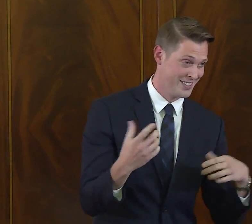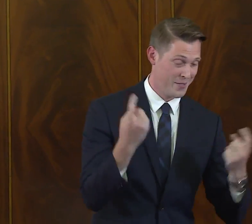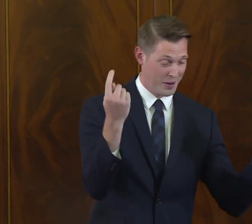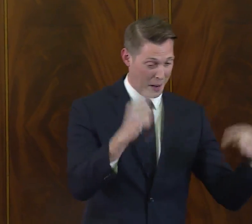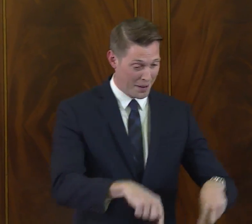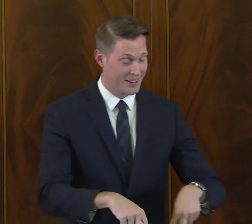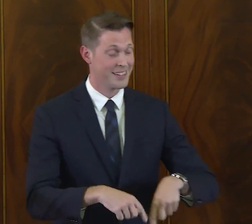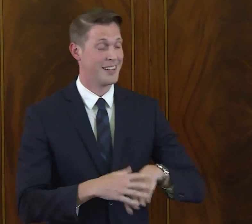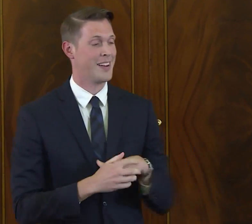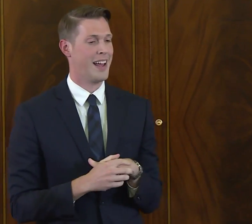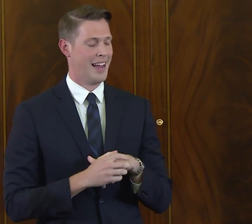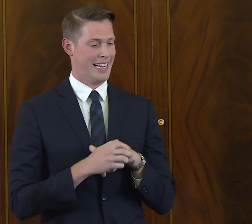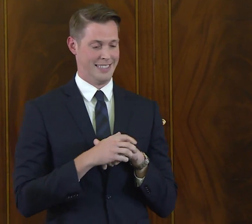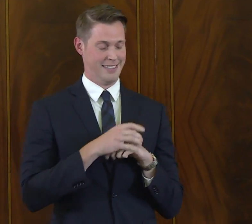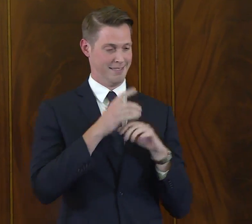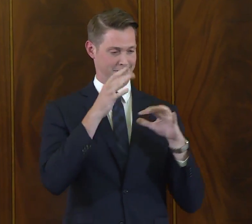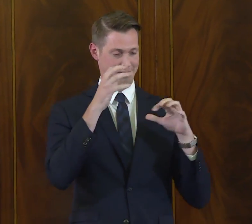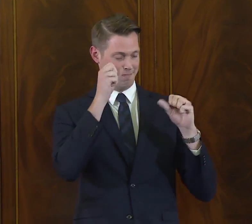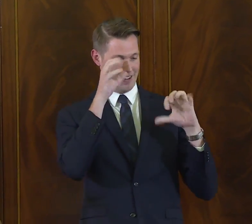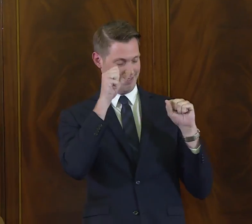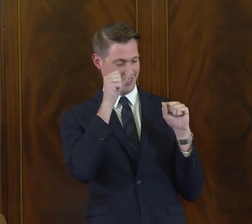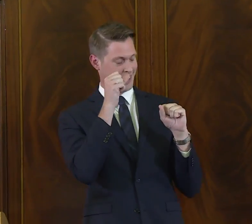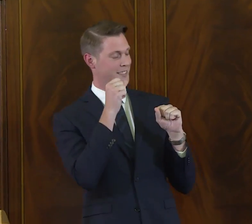Speaker: Thank you very much for coming.